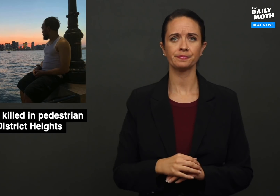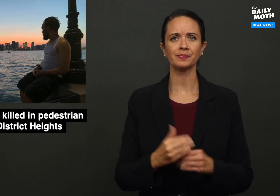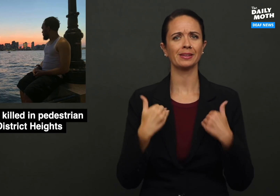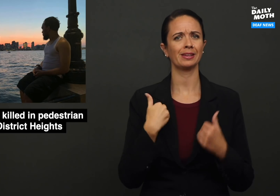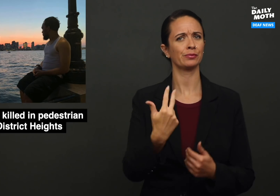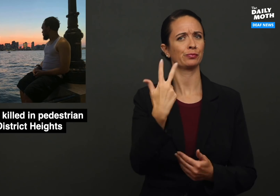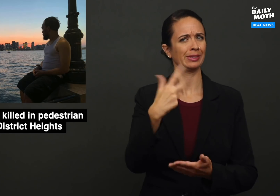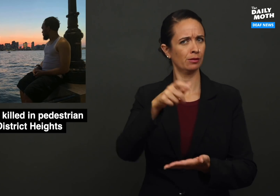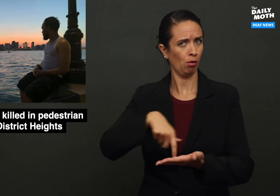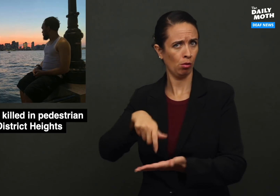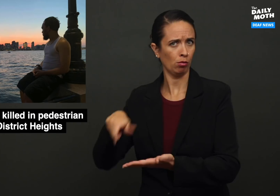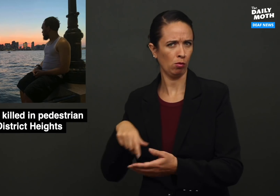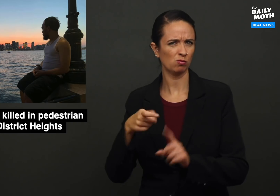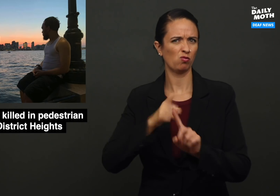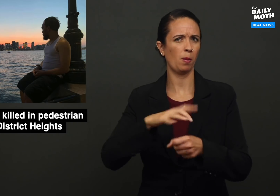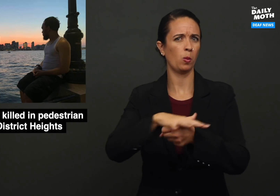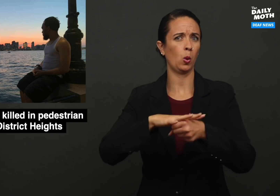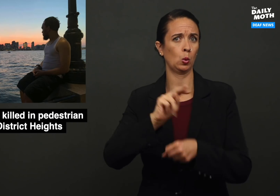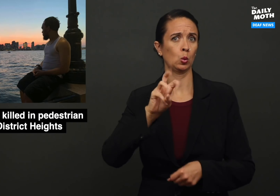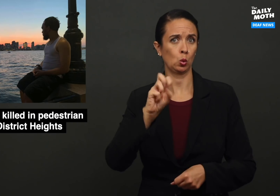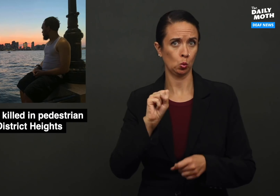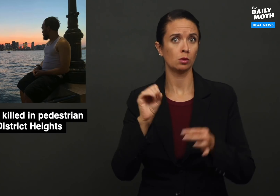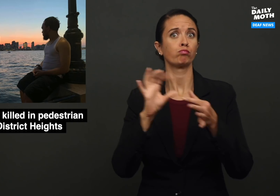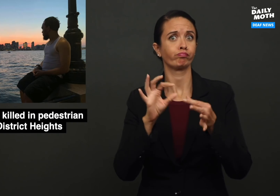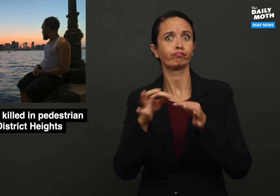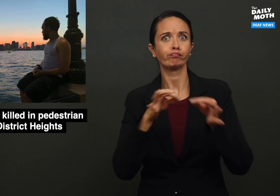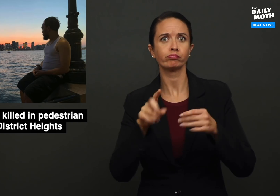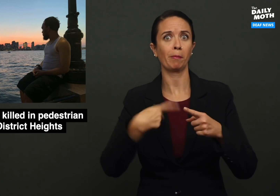There are three articles in local news that explained